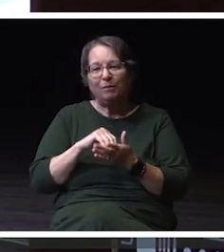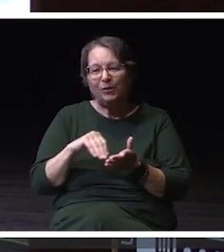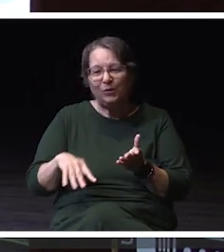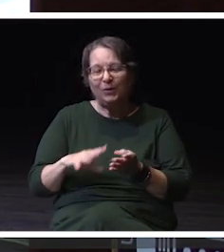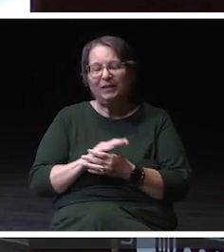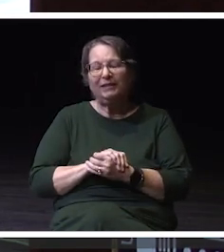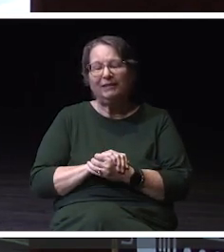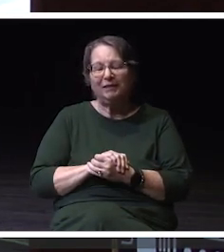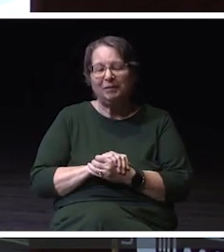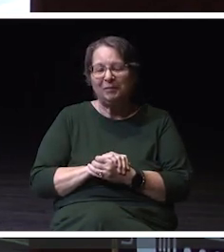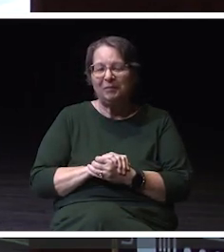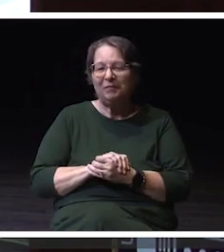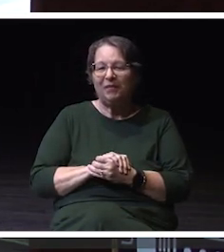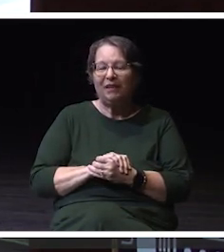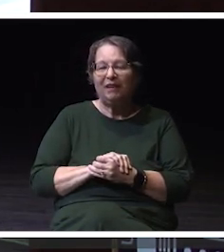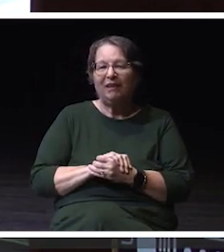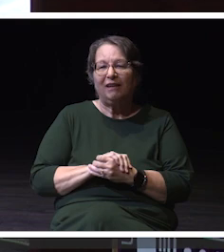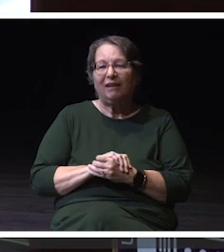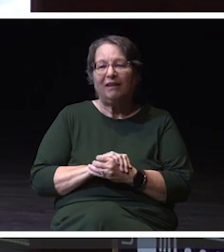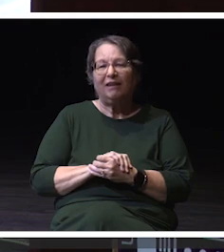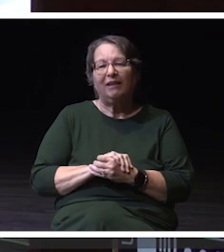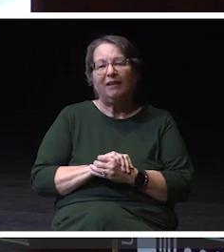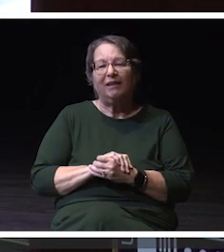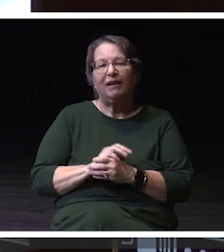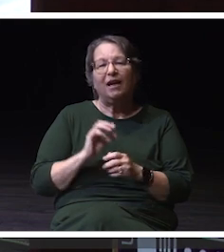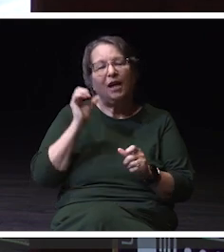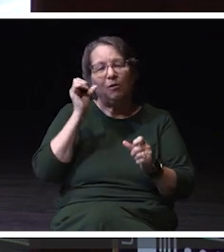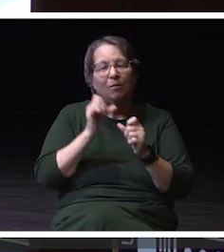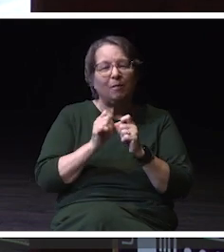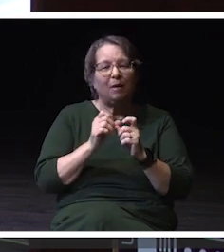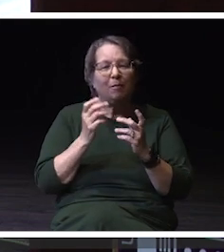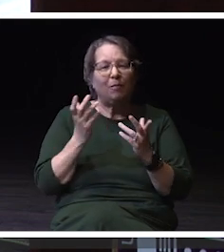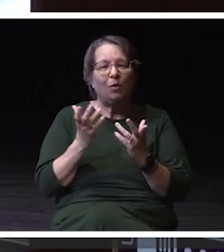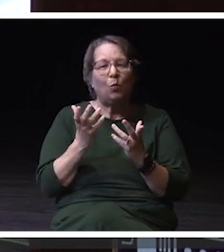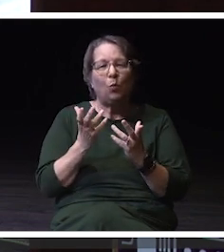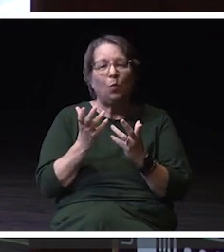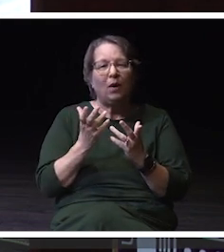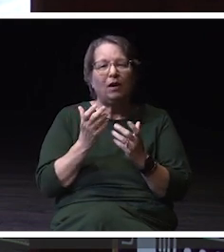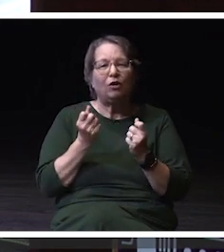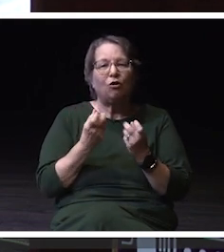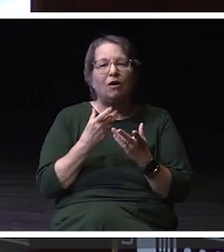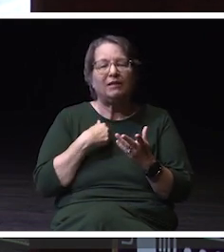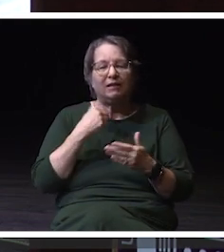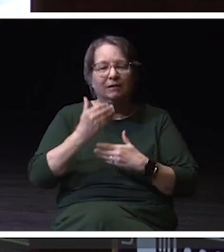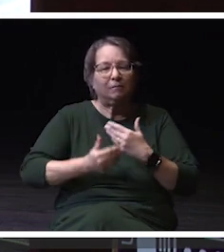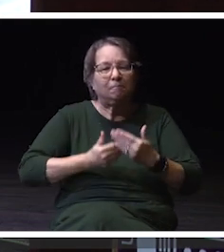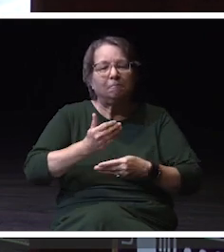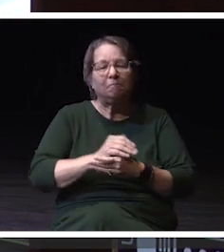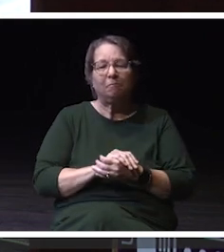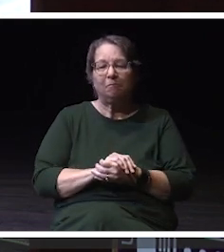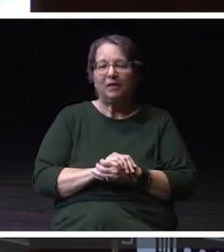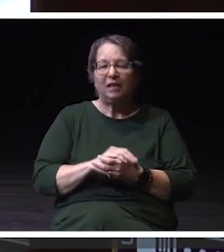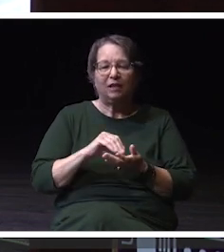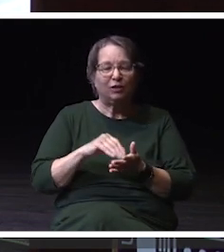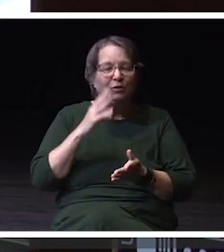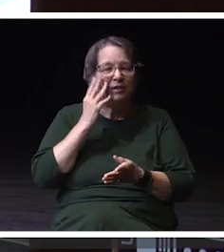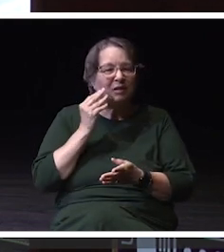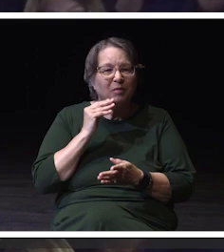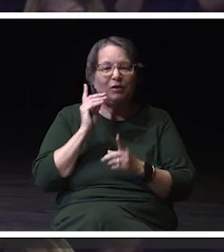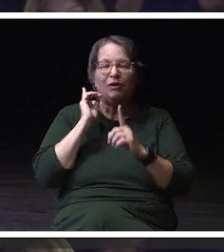and remember what drives us forward. Their experiences, their goals, their admiration